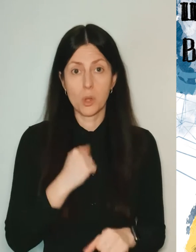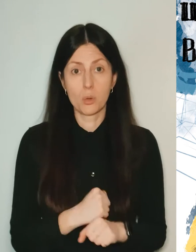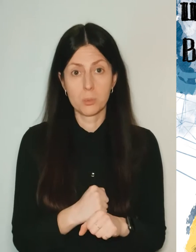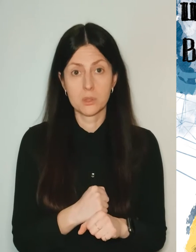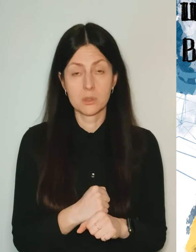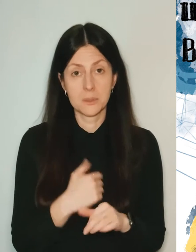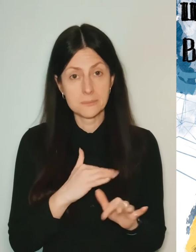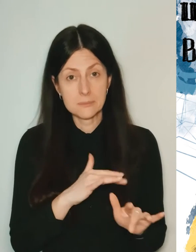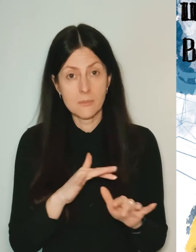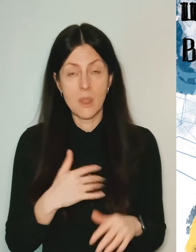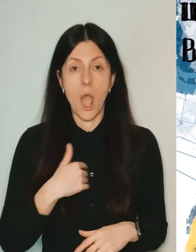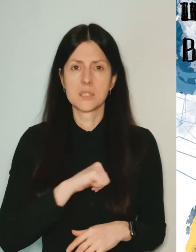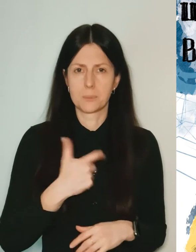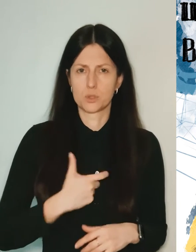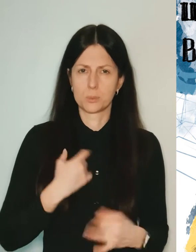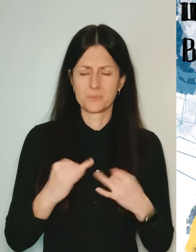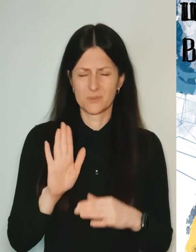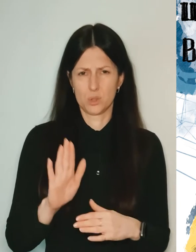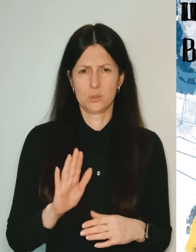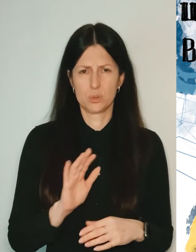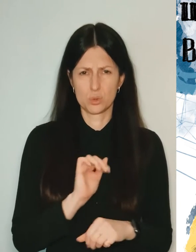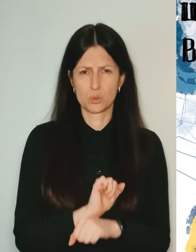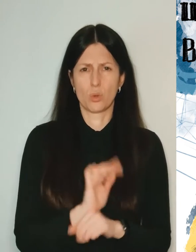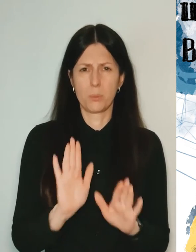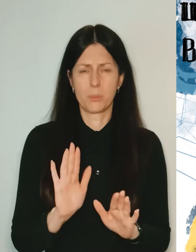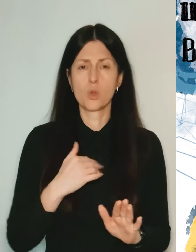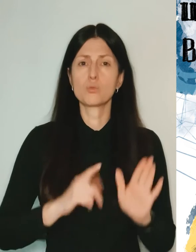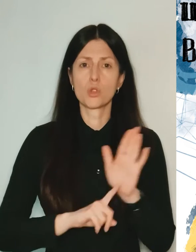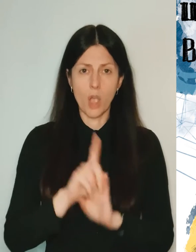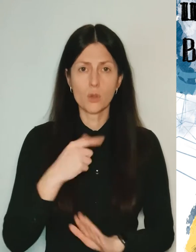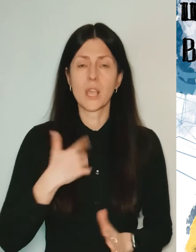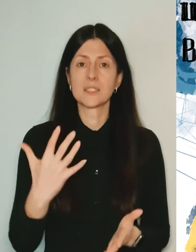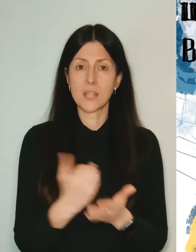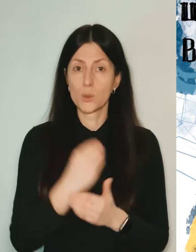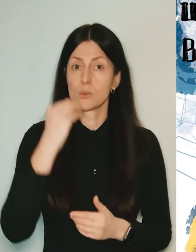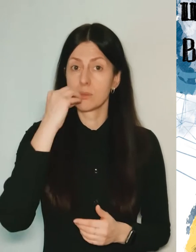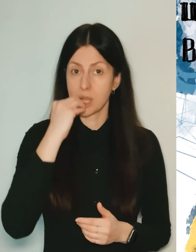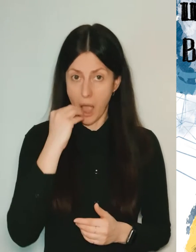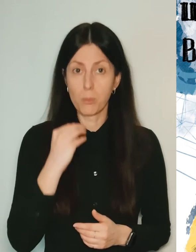I talked to myself, said: so stop, first I'll find the gumguard, and then decide all the rest.